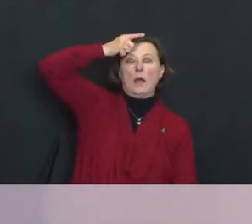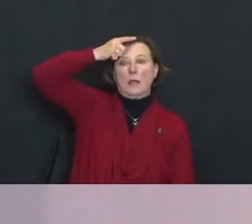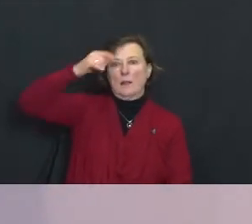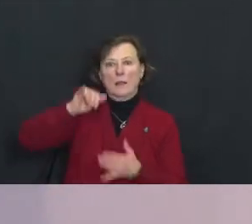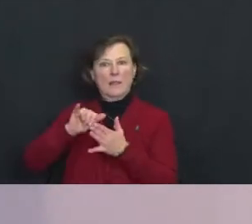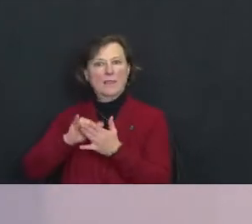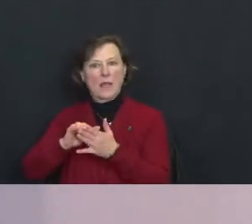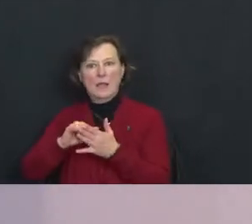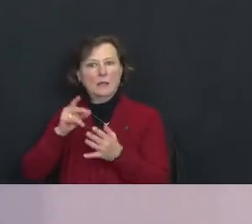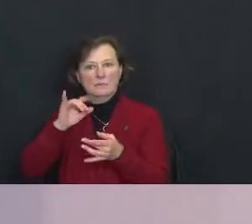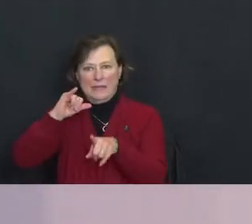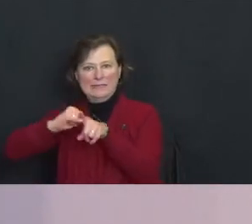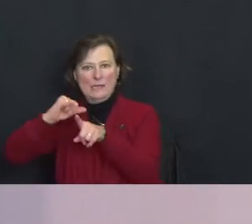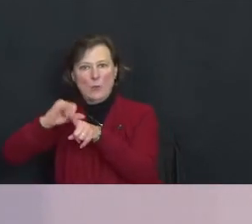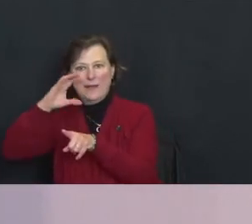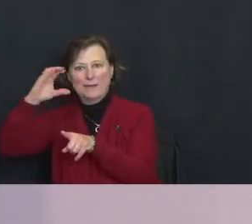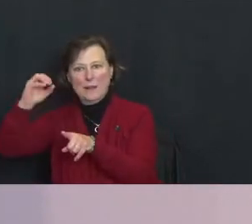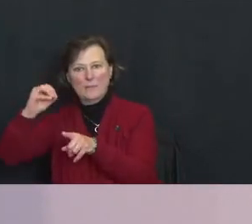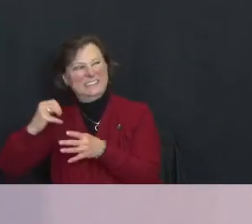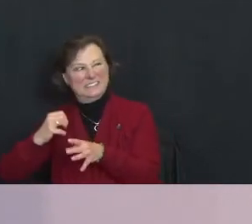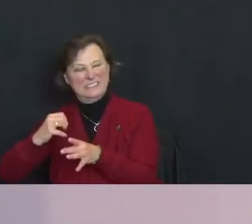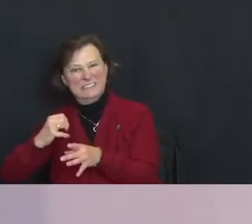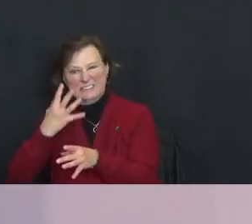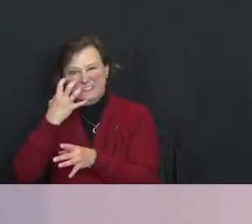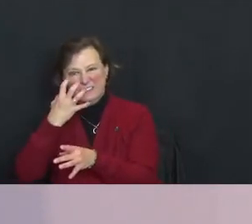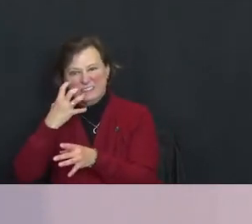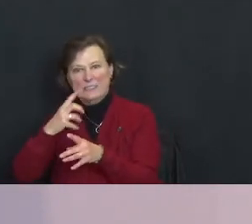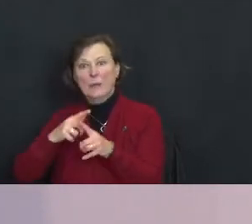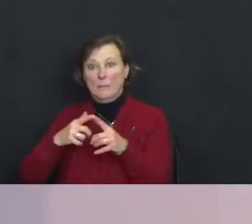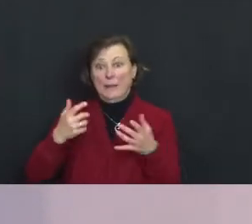the science was irrefutable and we got it.